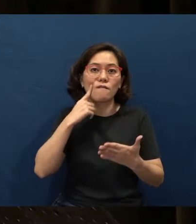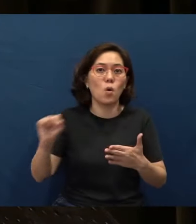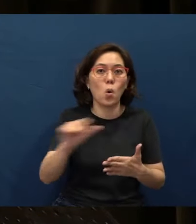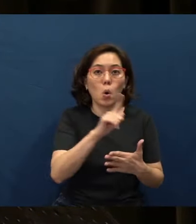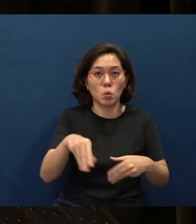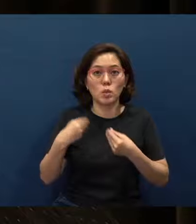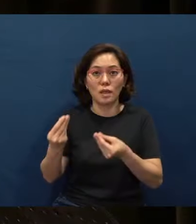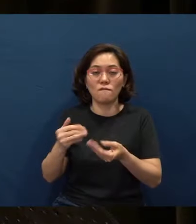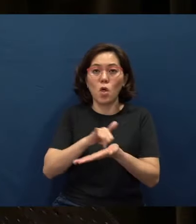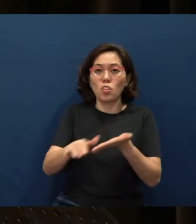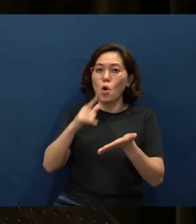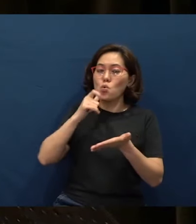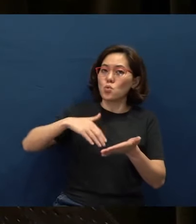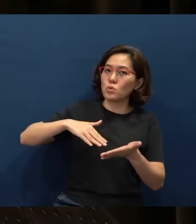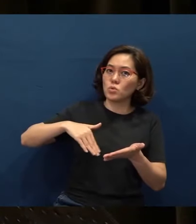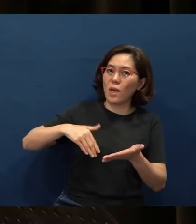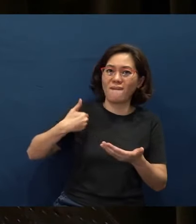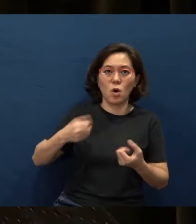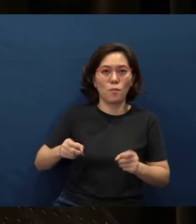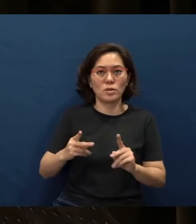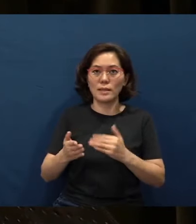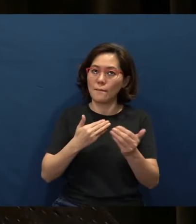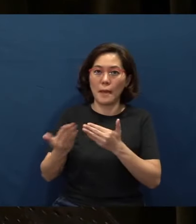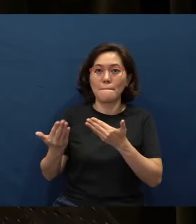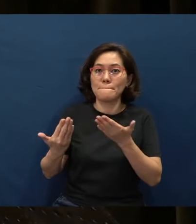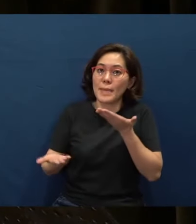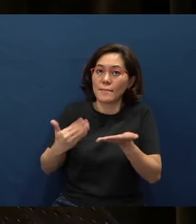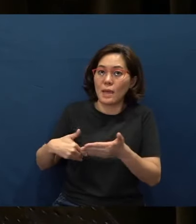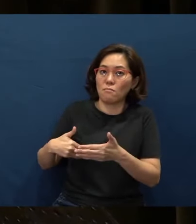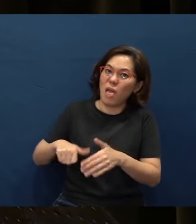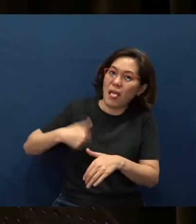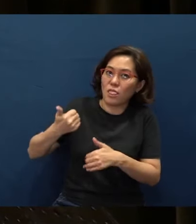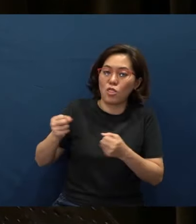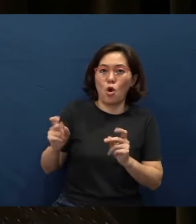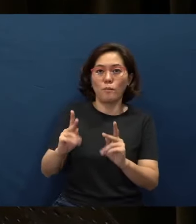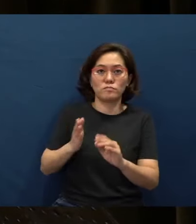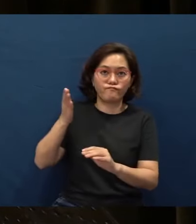For those who had not had the chance, never mind, there may be another opportunity in the future.